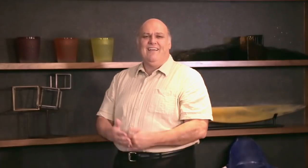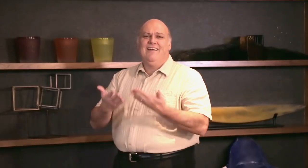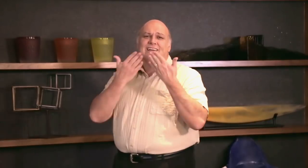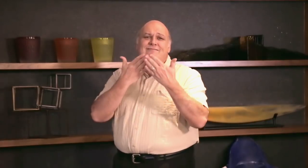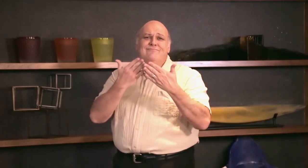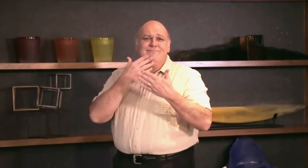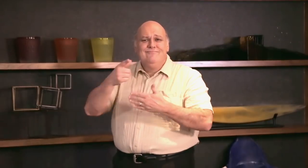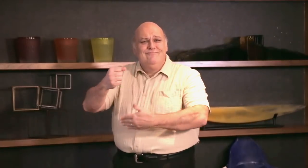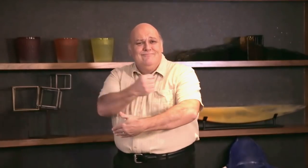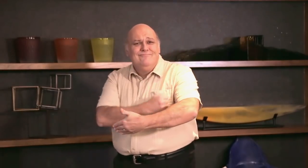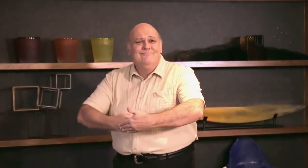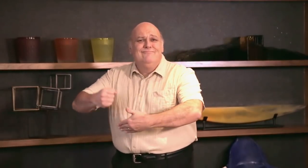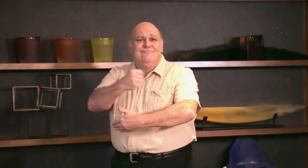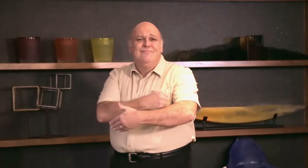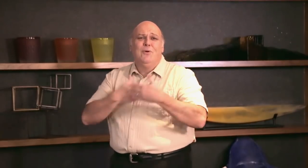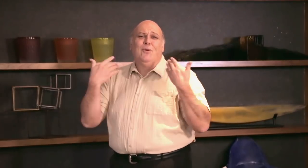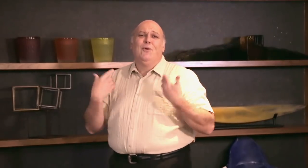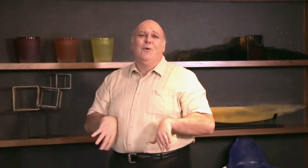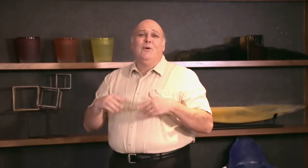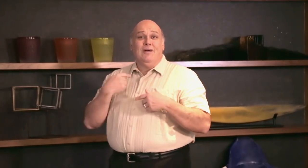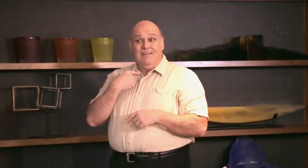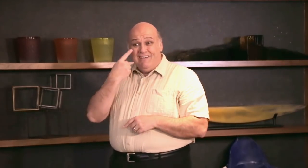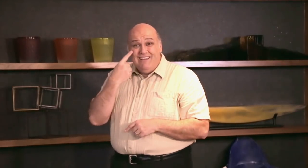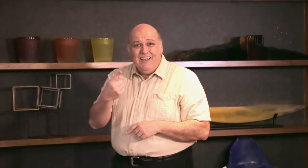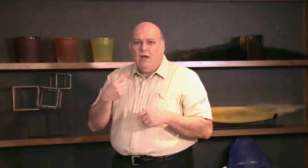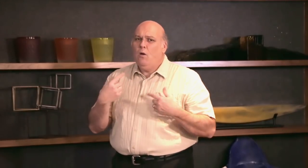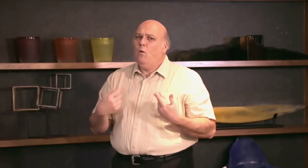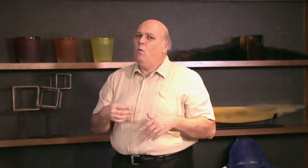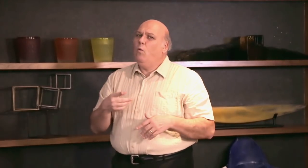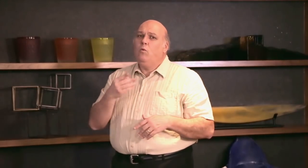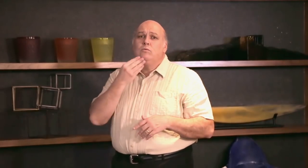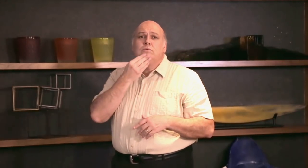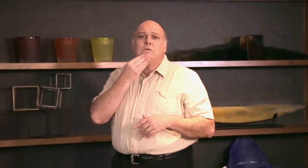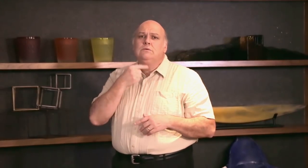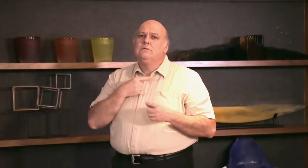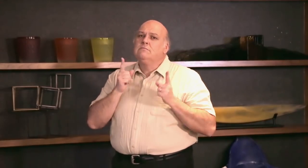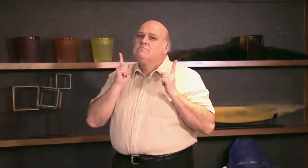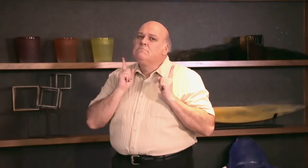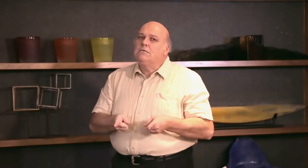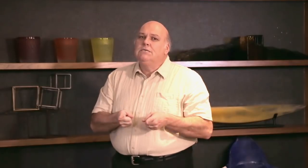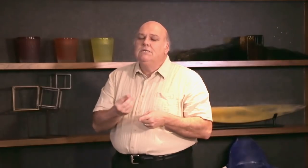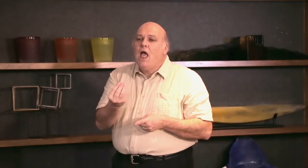Thanks for showing how to make the dessert, when I see something sweet, I just have